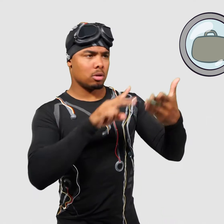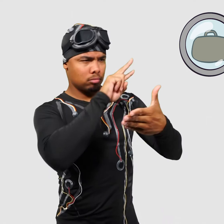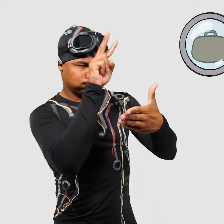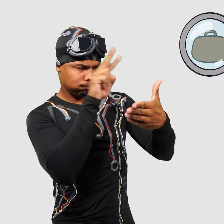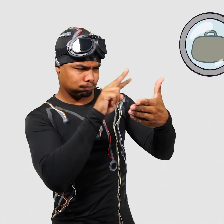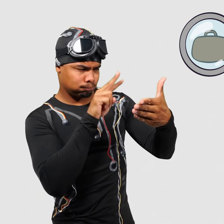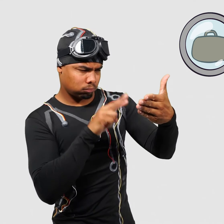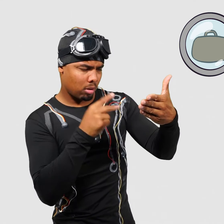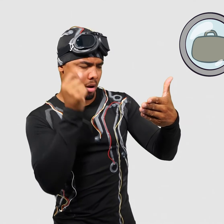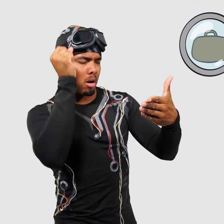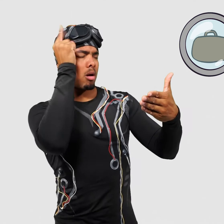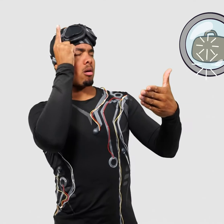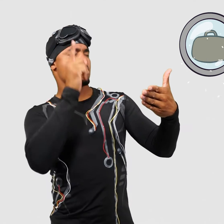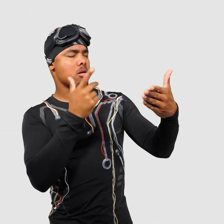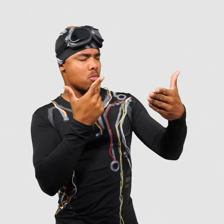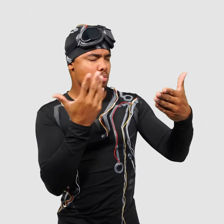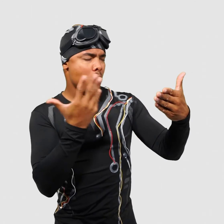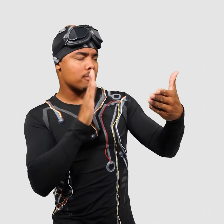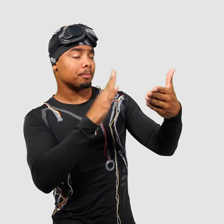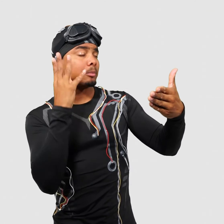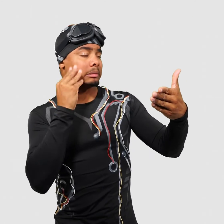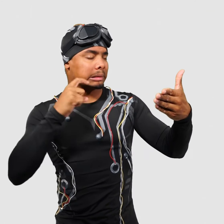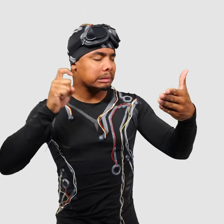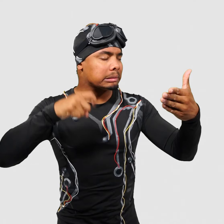you understand what kinds of skills and experience you need to get there.